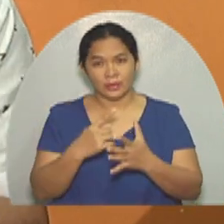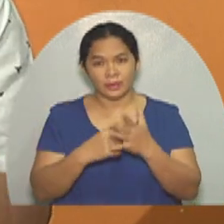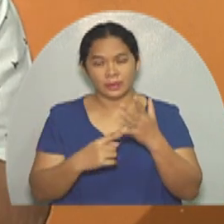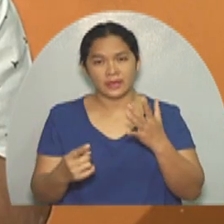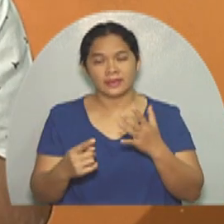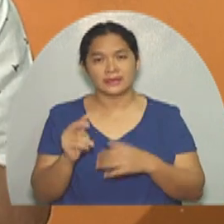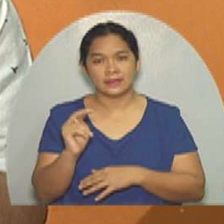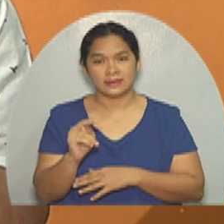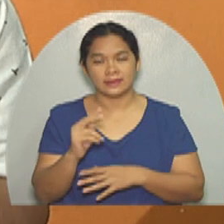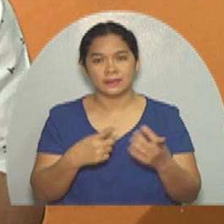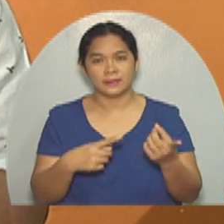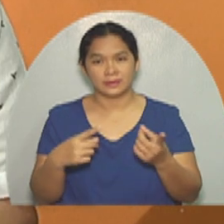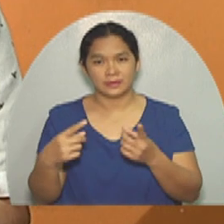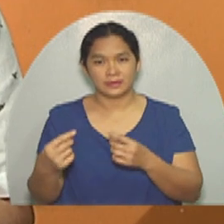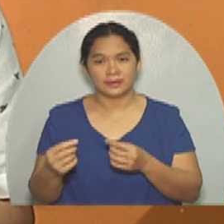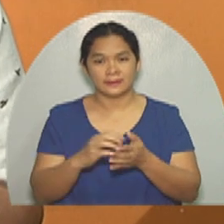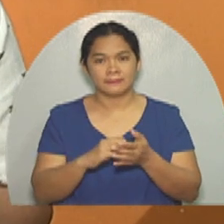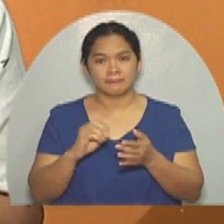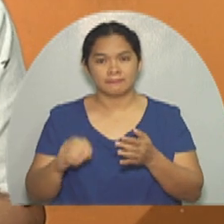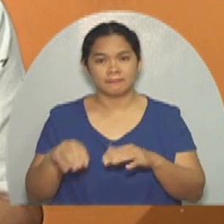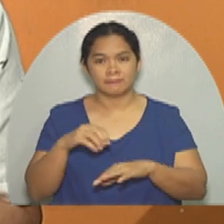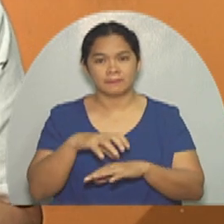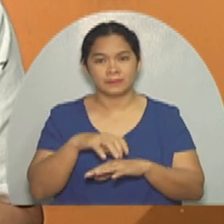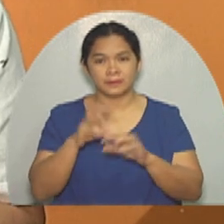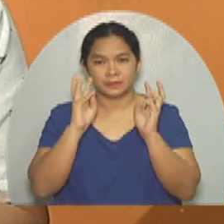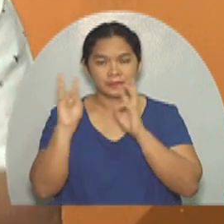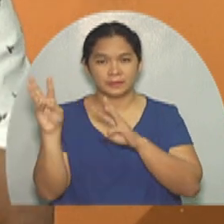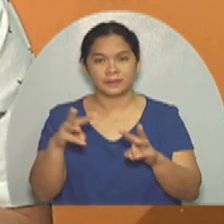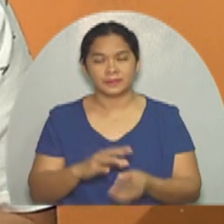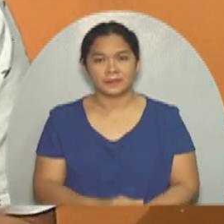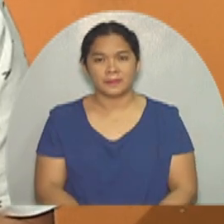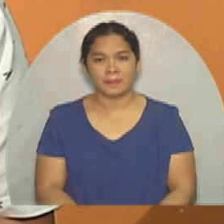What does it take to have it removed? Let’s watch this.